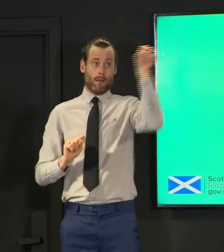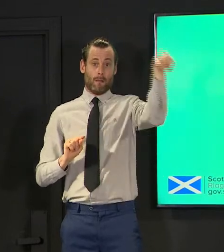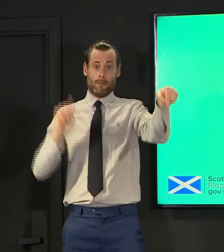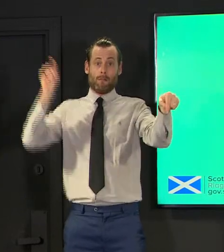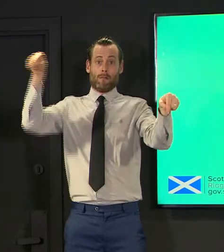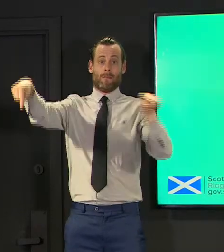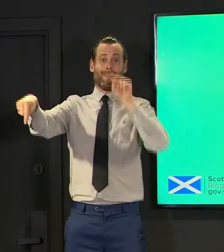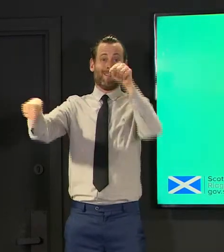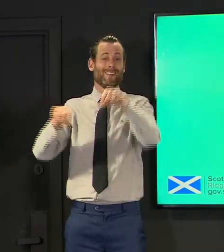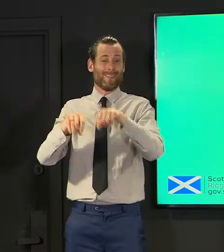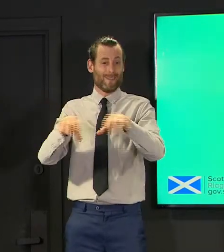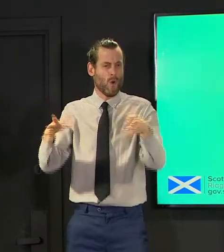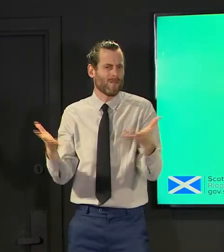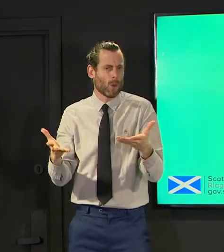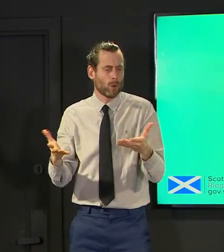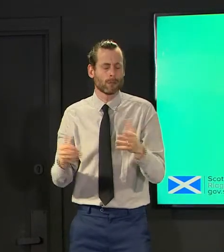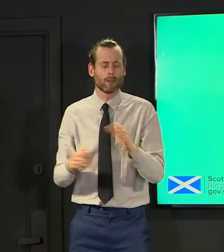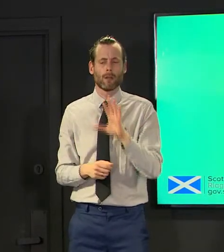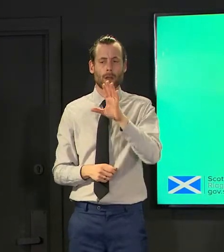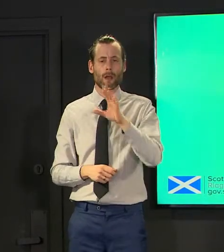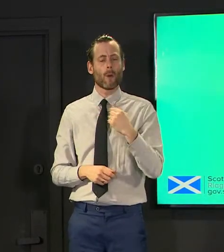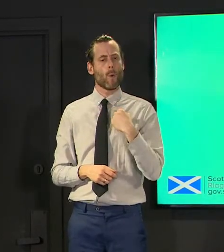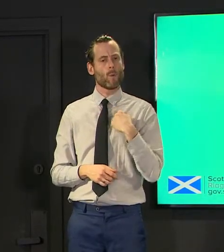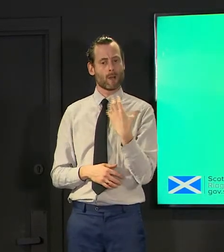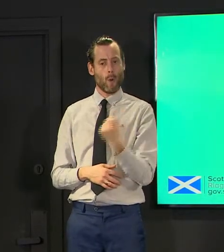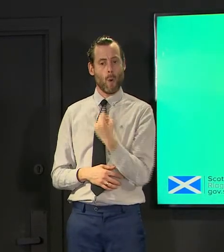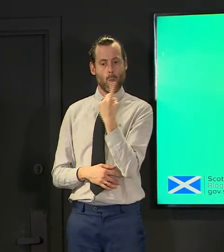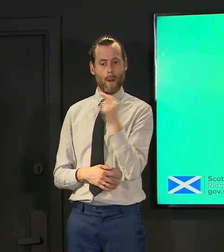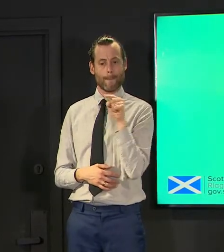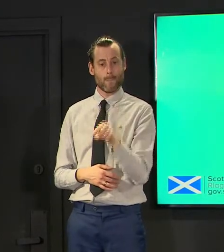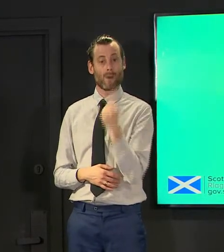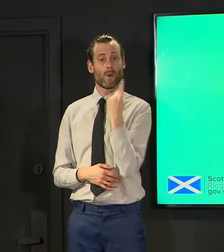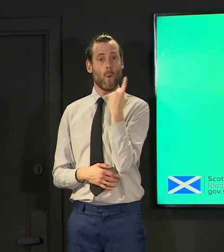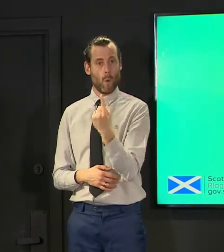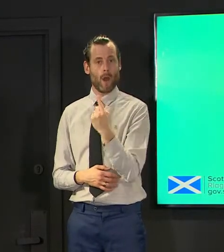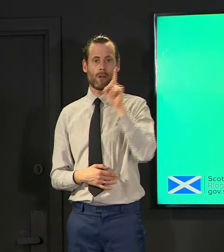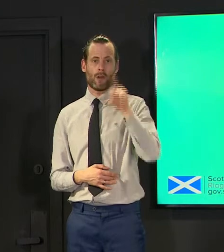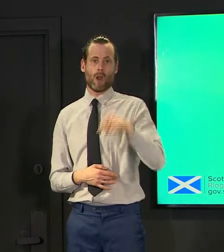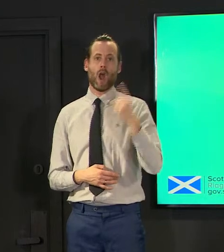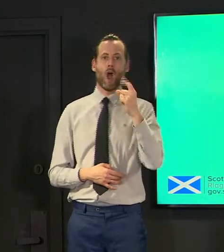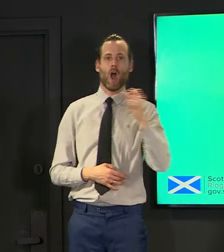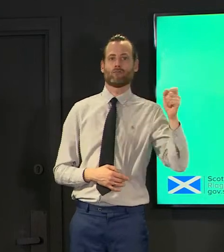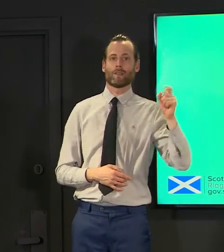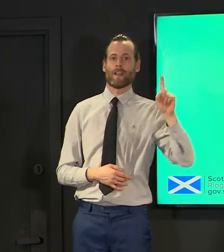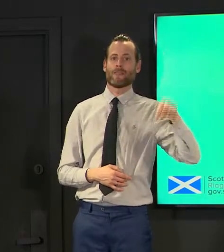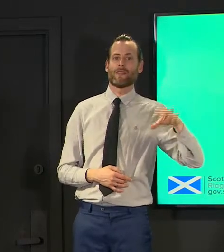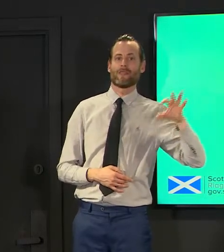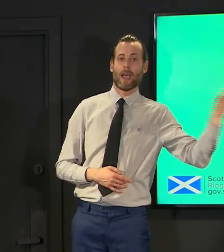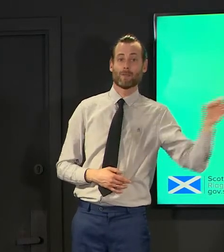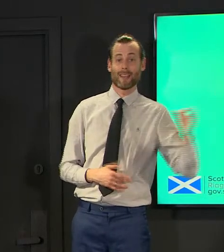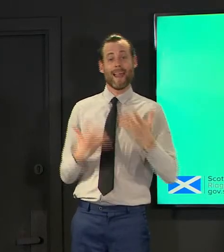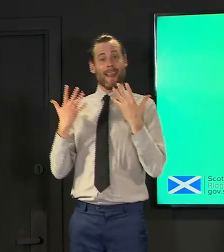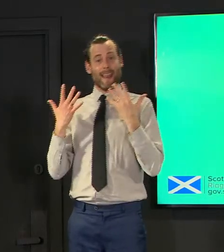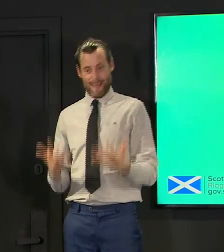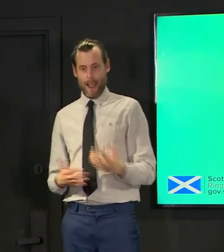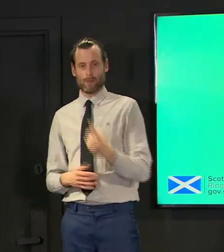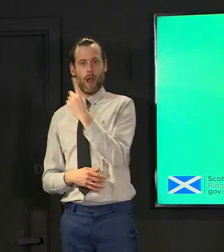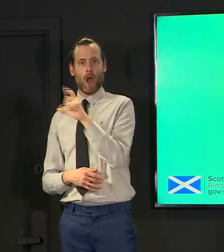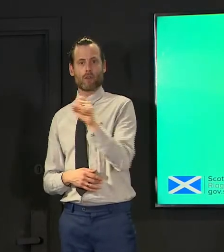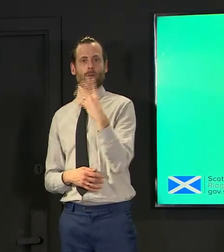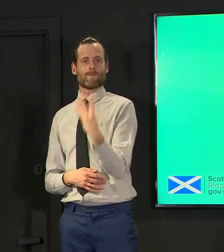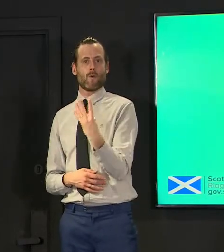we got to 1.1 per 100,000 we're now 104 per 100,000 your point about positivity